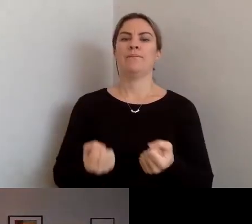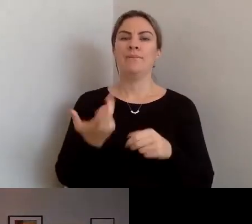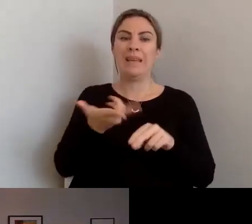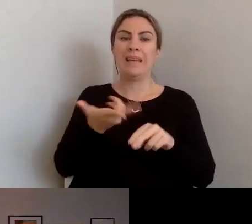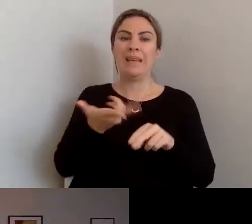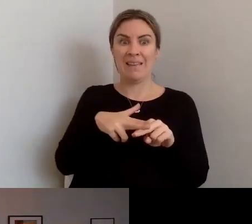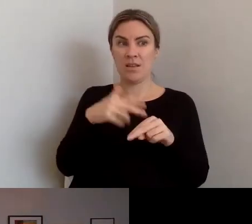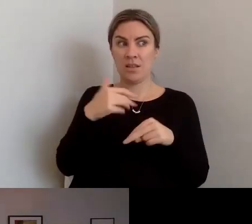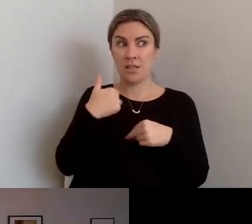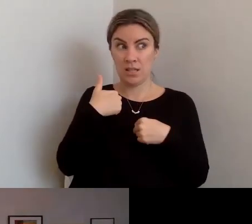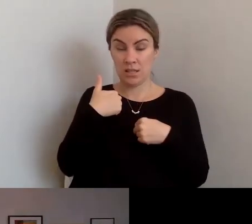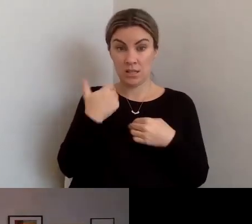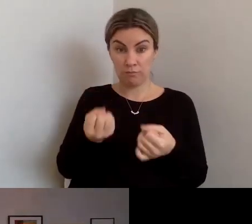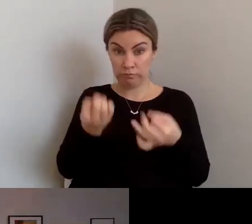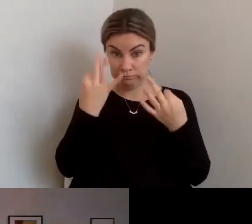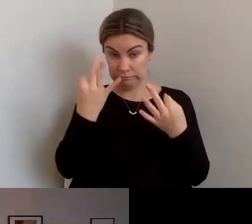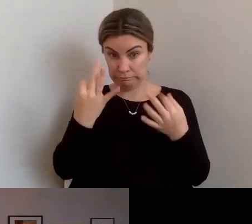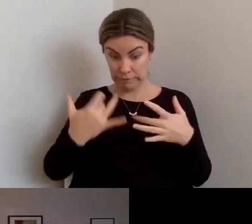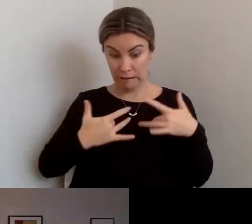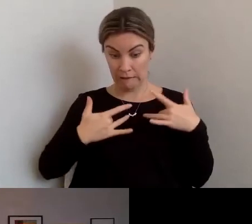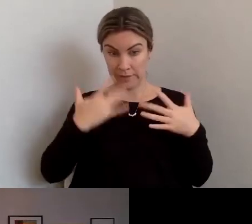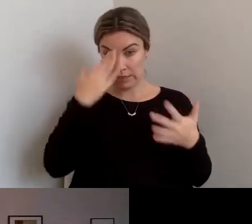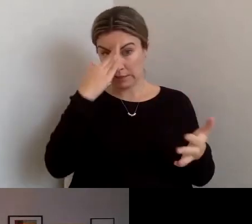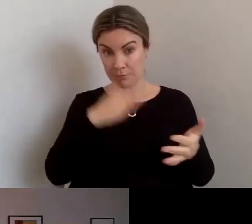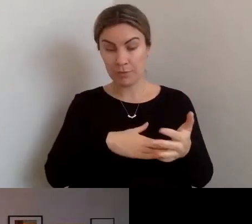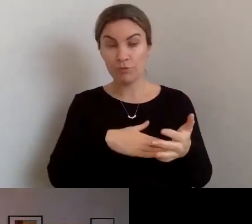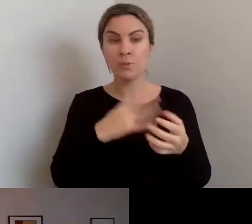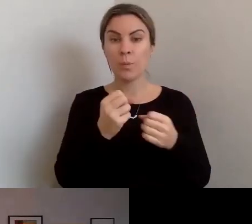the lived experience of disability, knowing where to start with access.